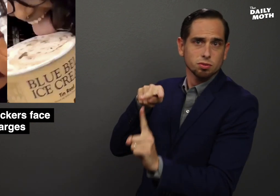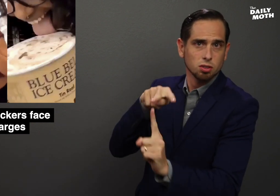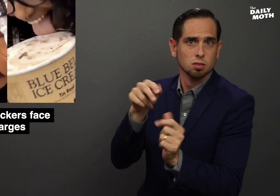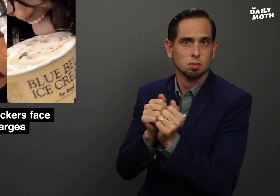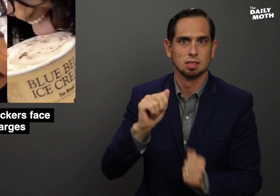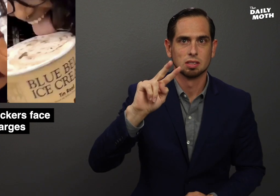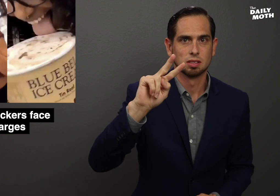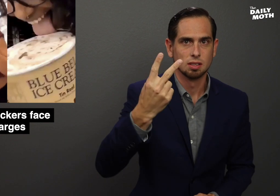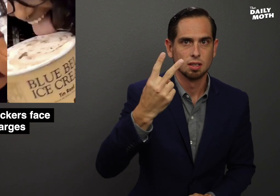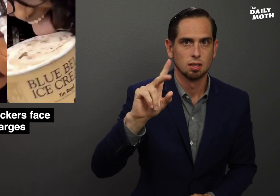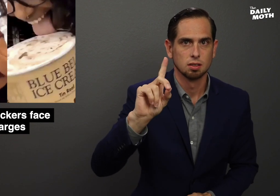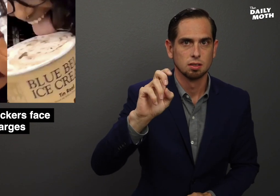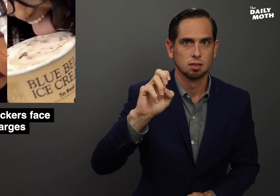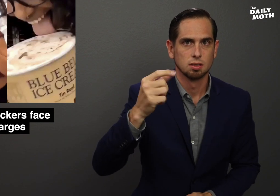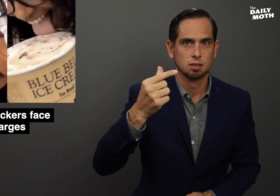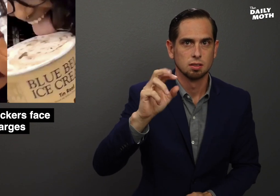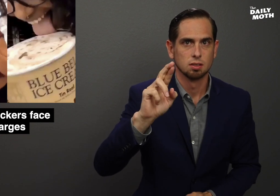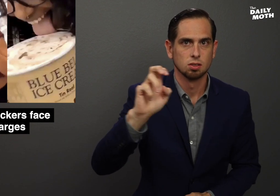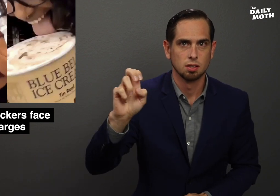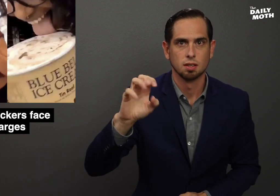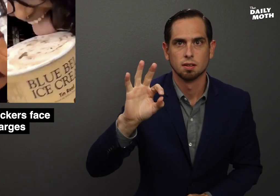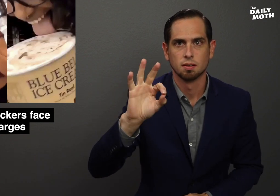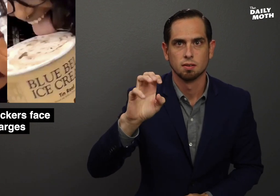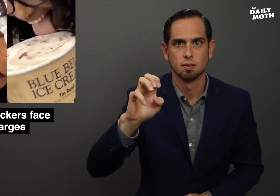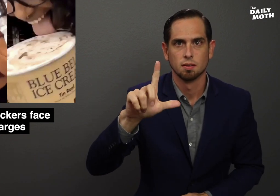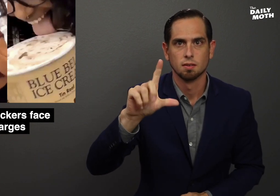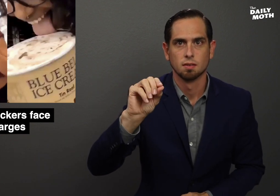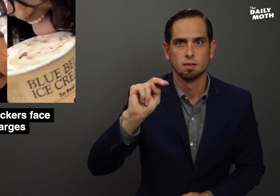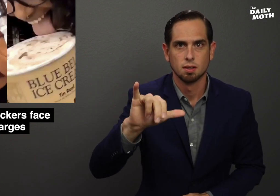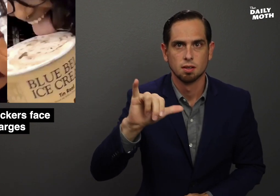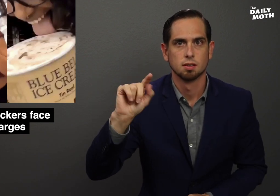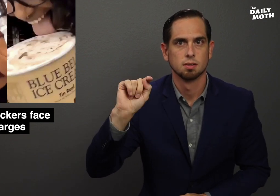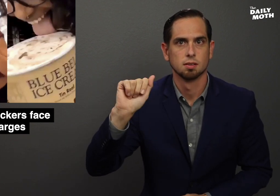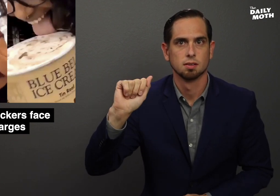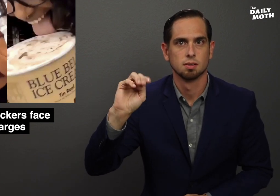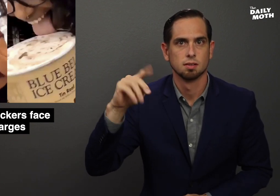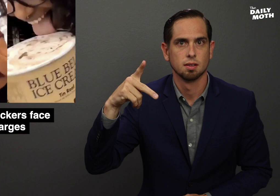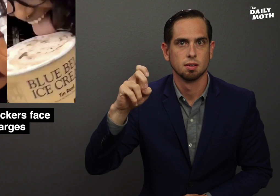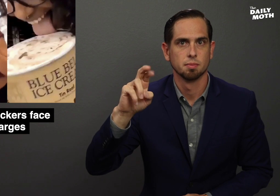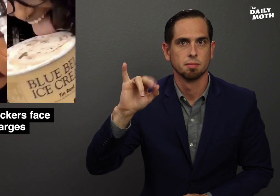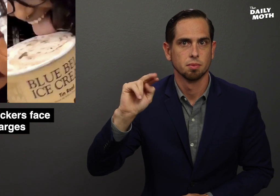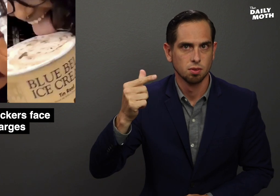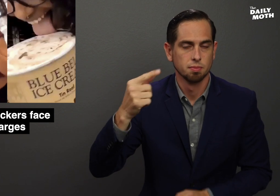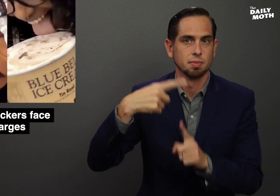charged with second-degree felony tampering and